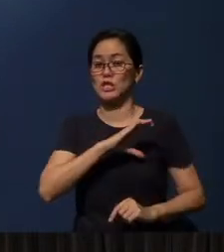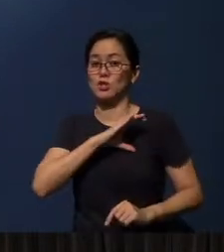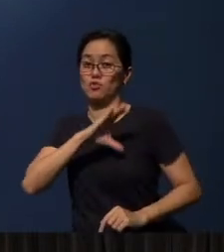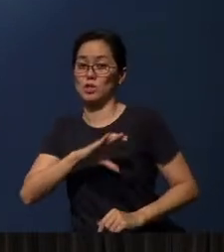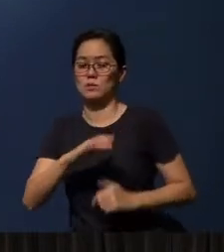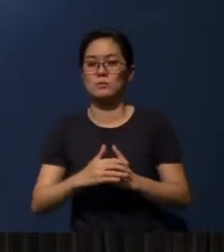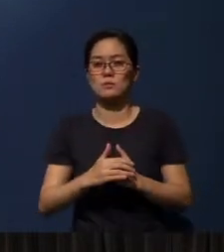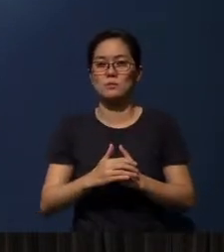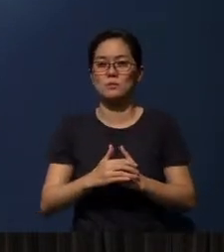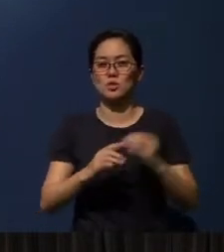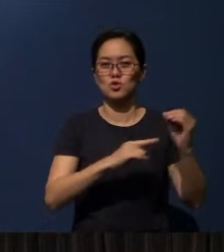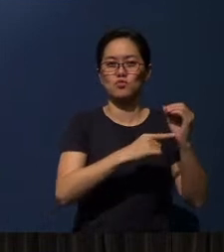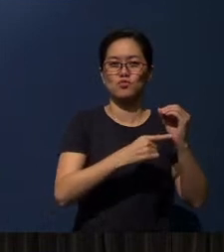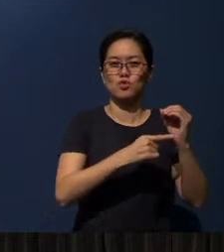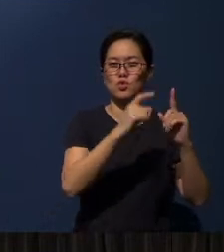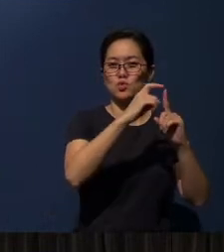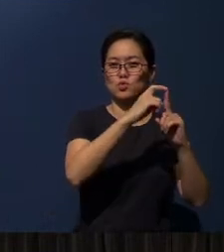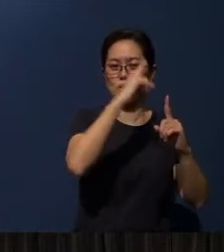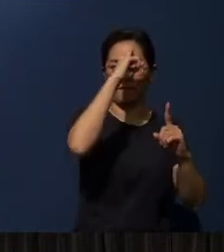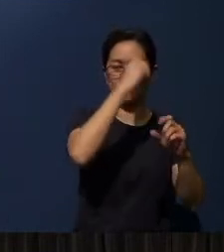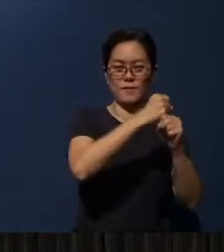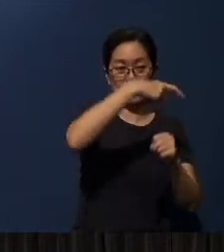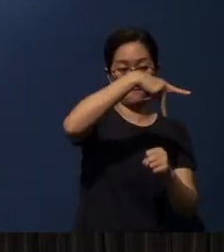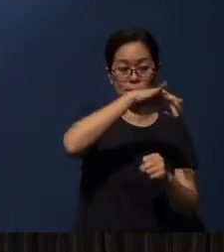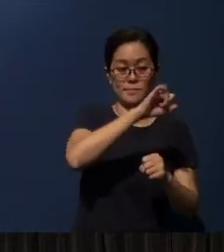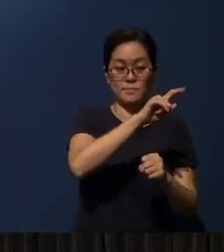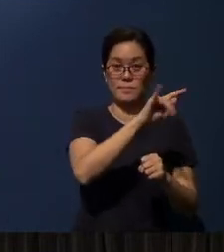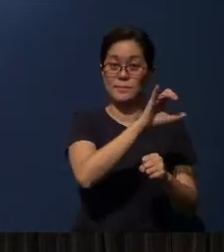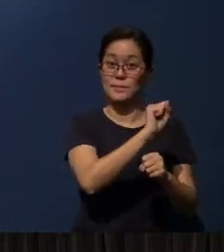original word “faith”, “pistis” -